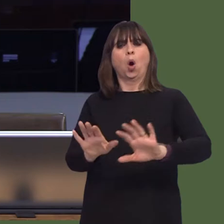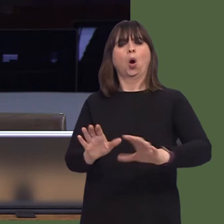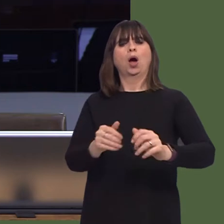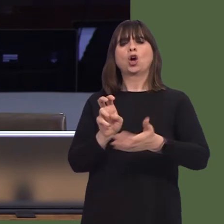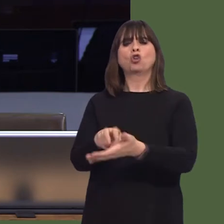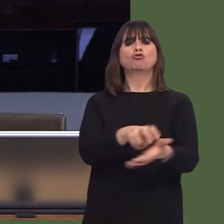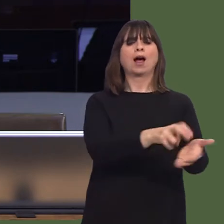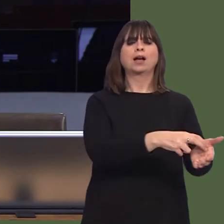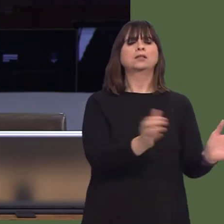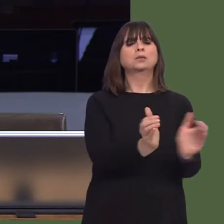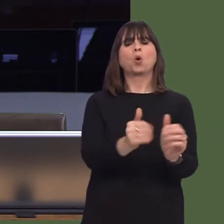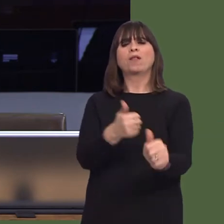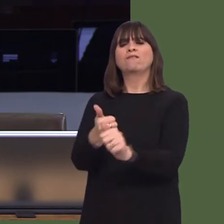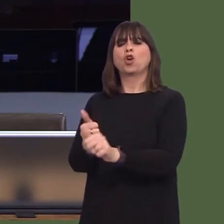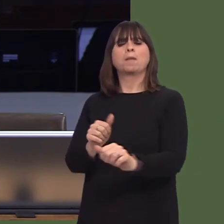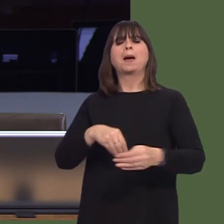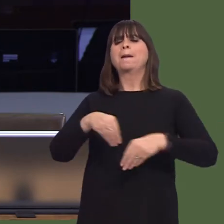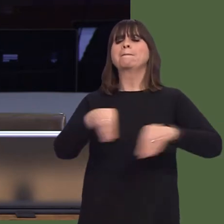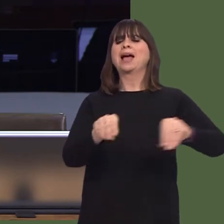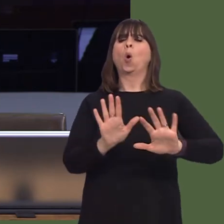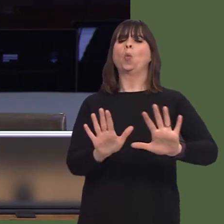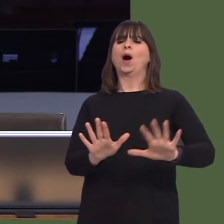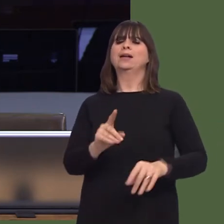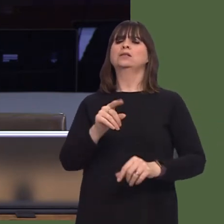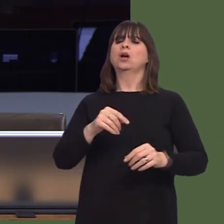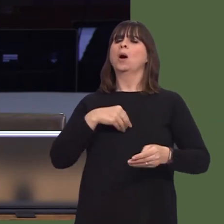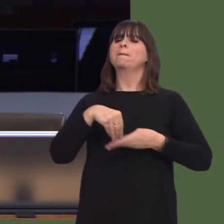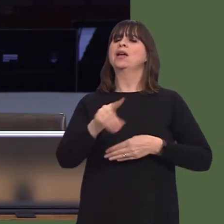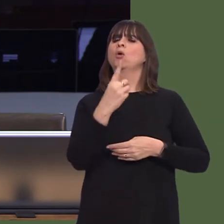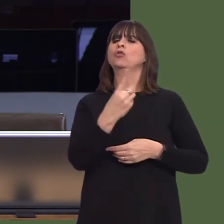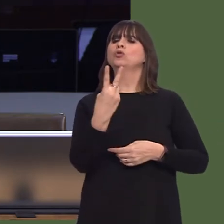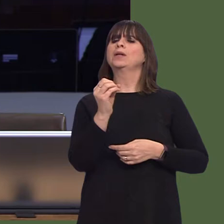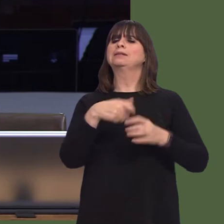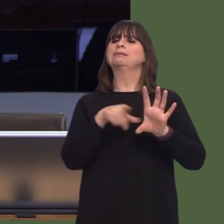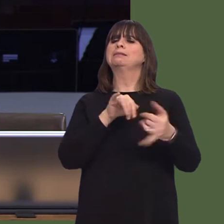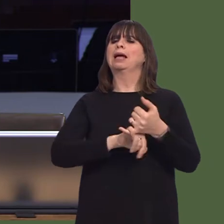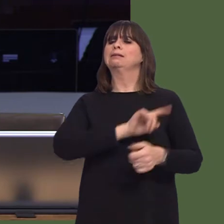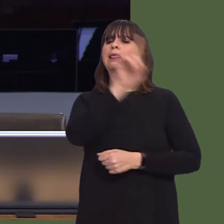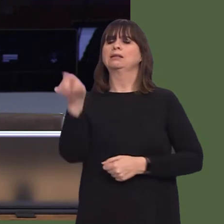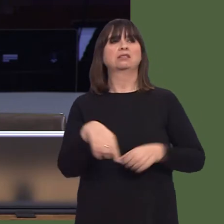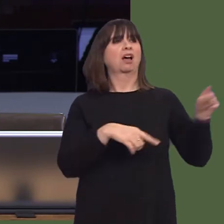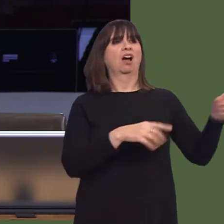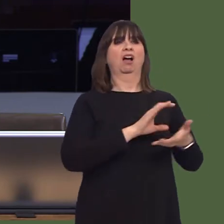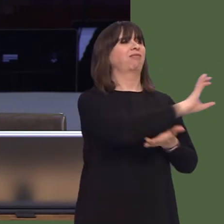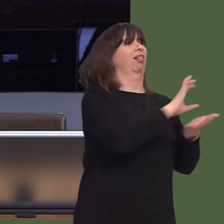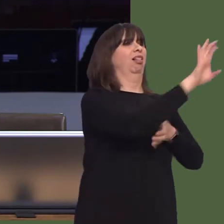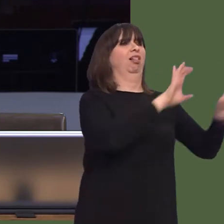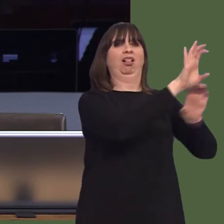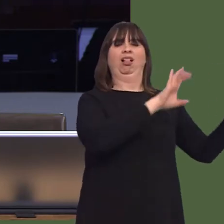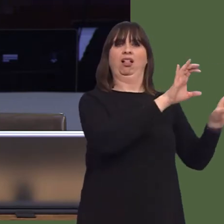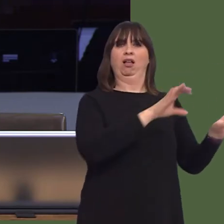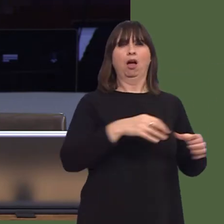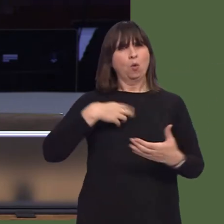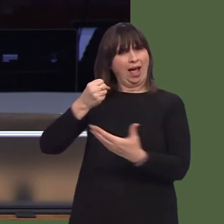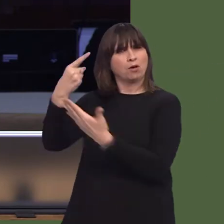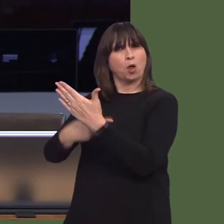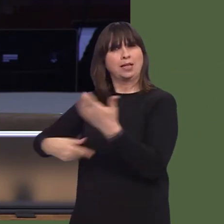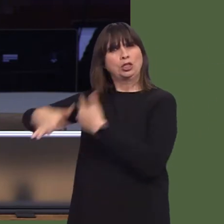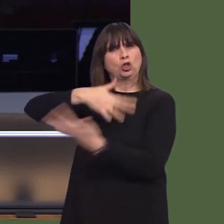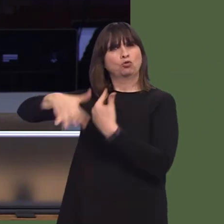First of all, if he wishes to write to me with further details, I will look at the individual